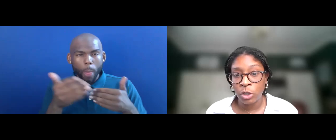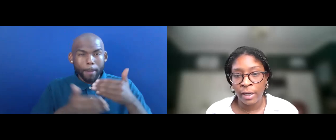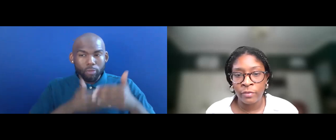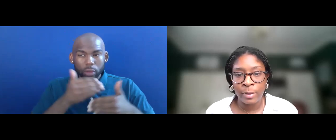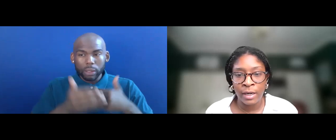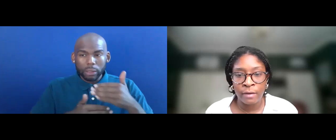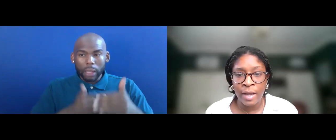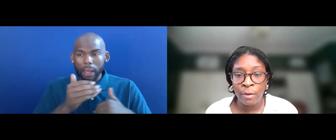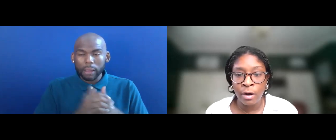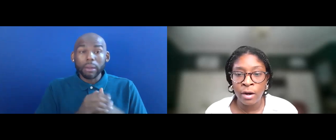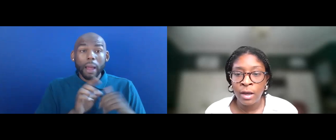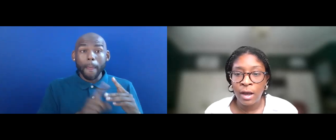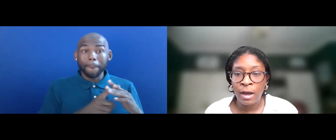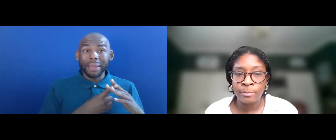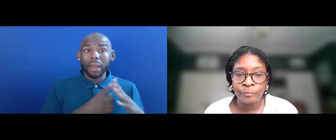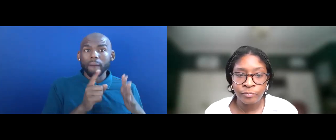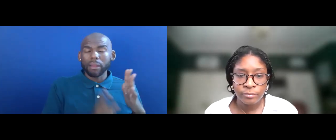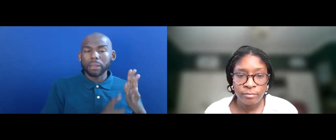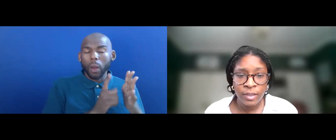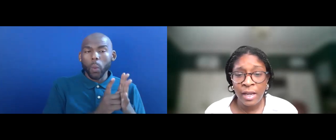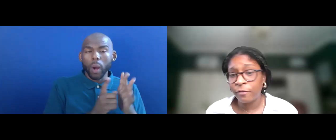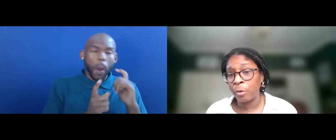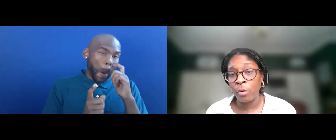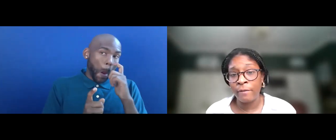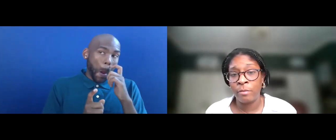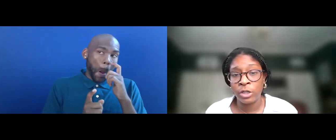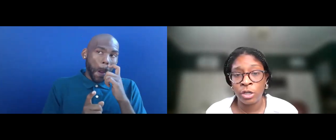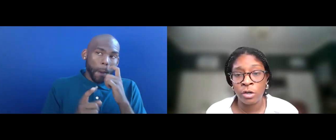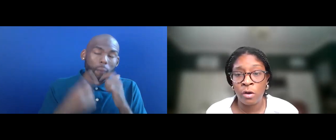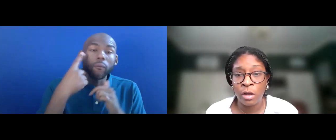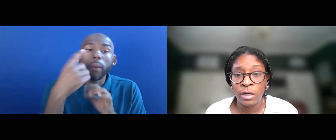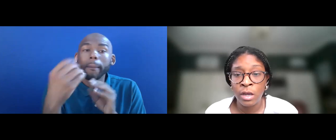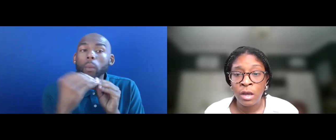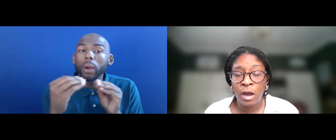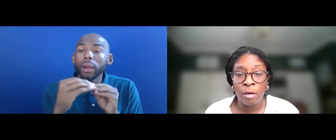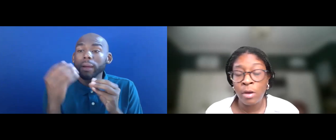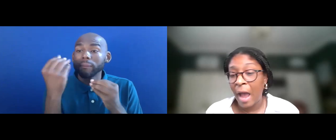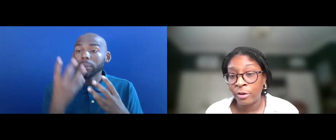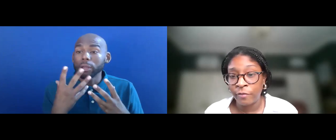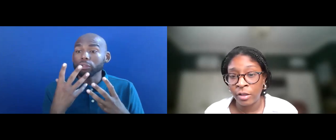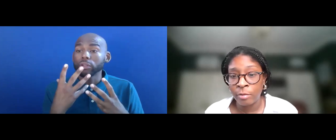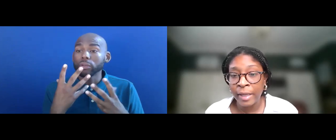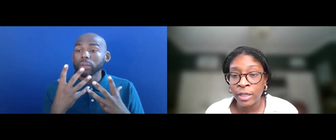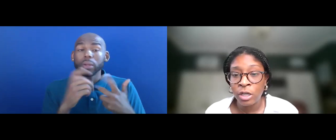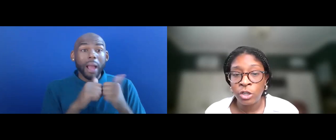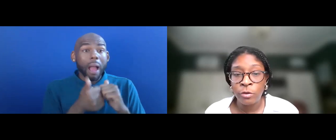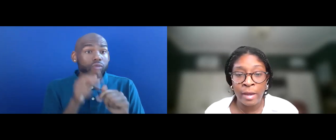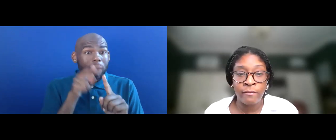TALKING AT THE BEGINNING OF THE HOUR. FOR MORE INFORMATION ON HOW TO FILE A COMPLAINT, YOU MAY